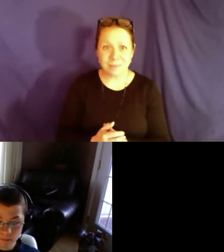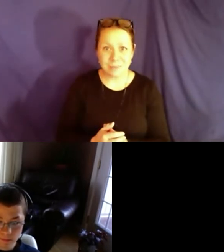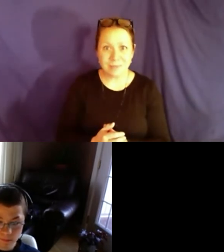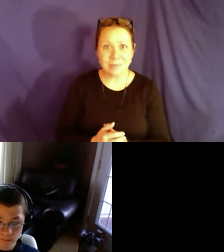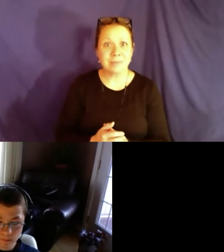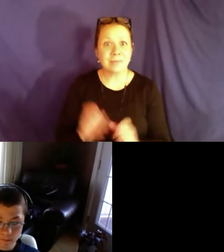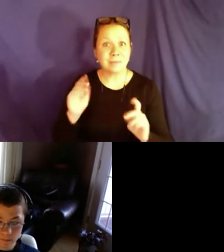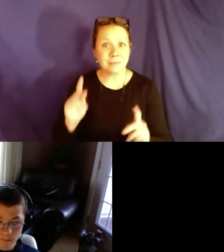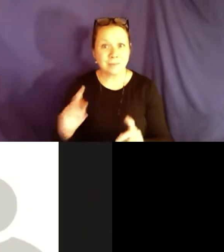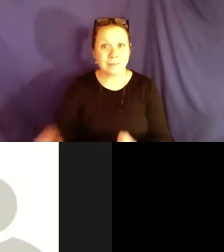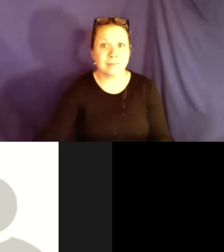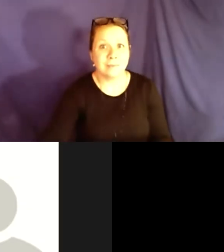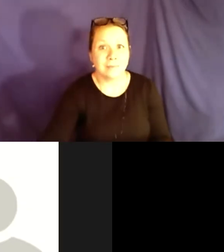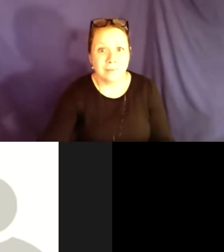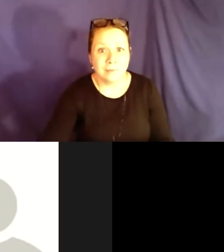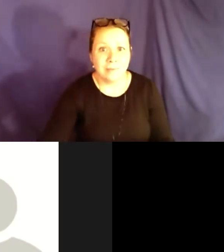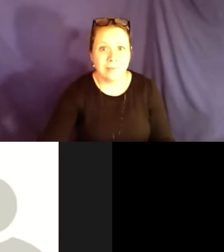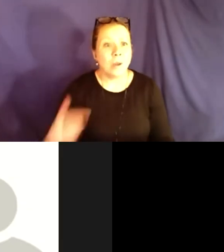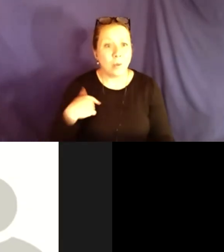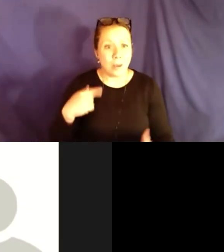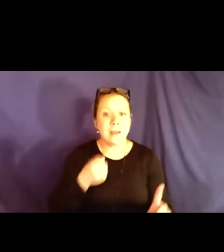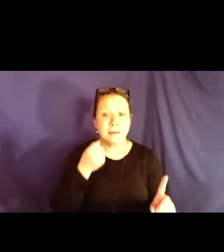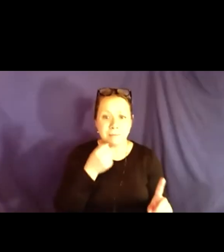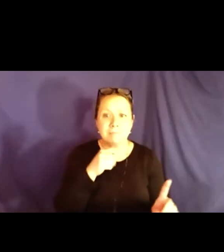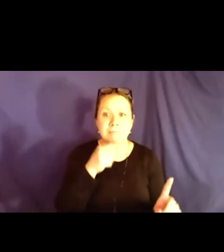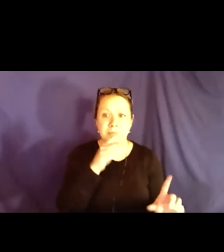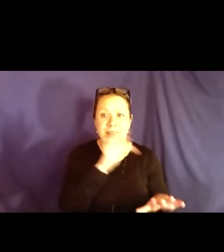everyone. Sefakor: Thank you so much.